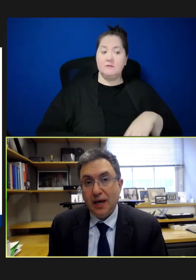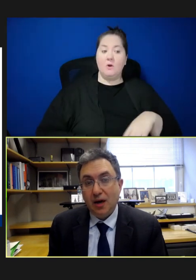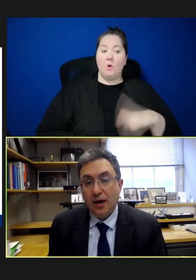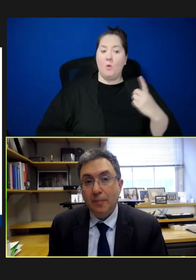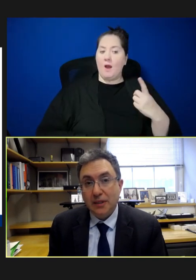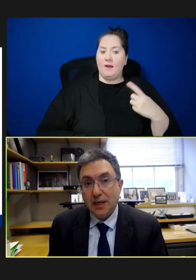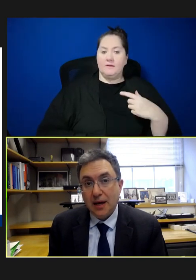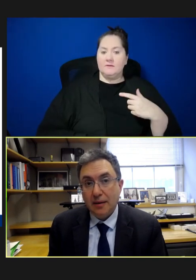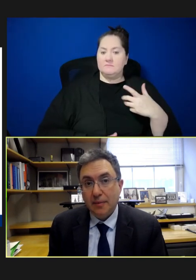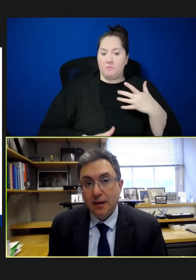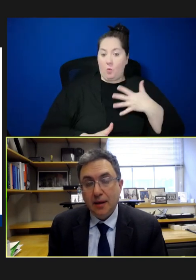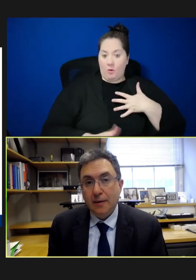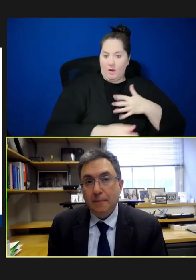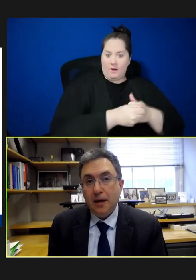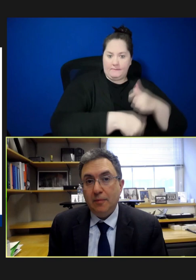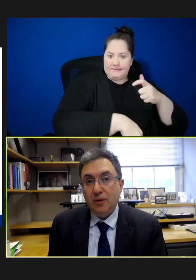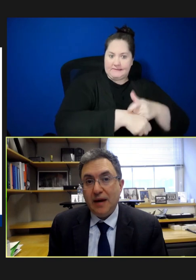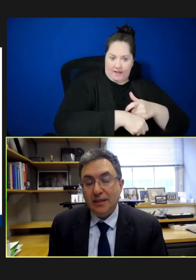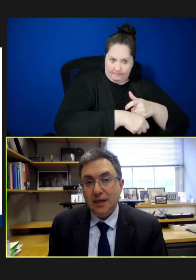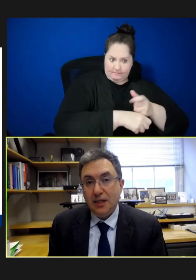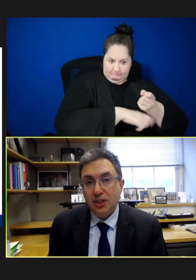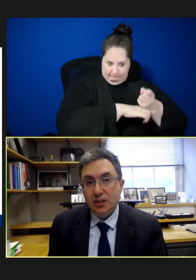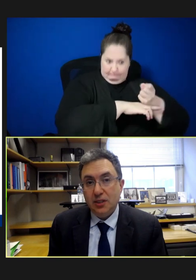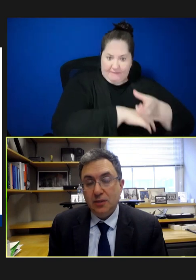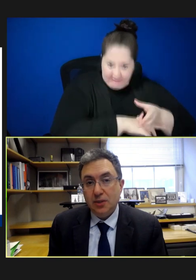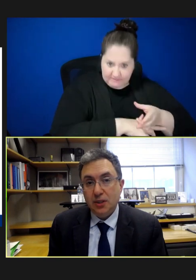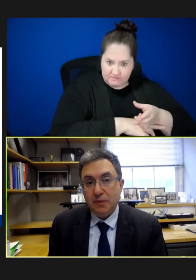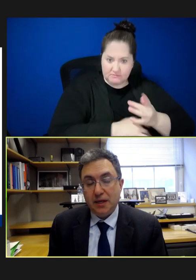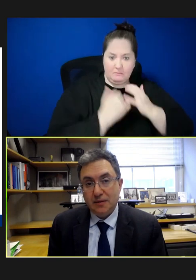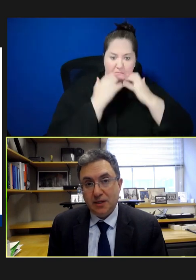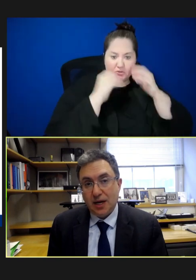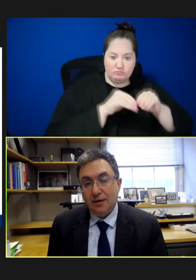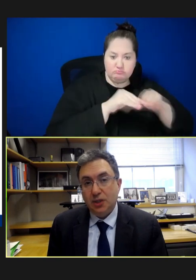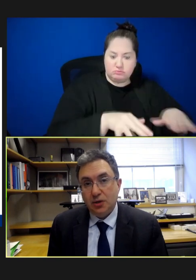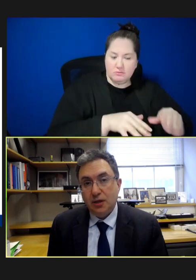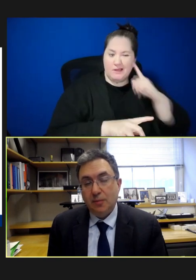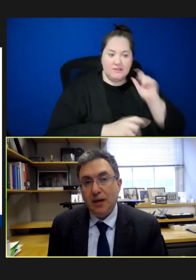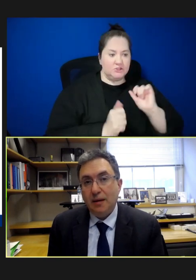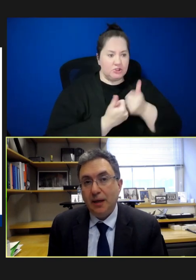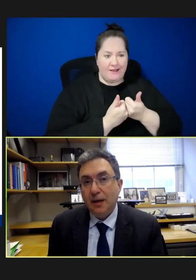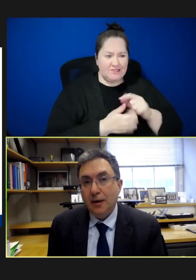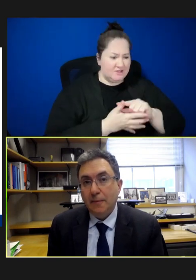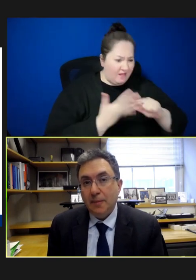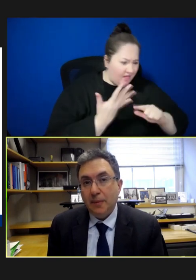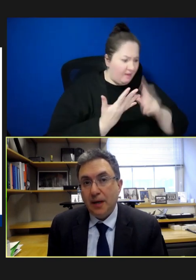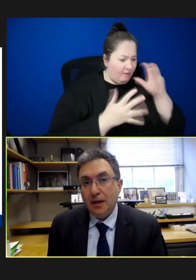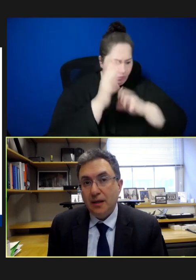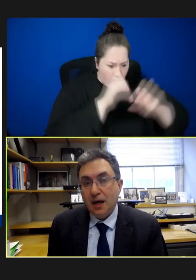caught up in time with vaccinations just because of the challenges during the pandemic. But the